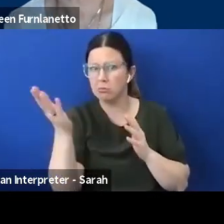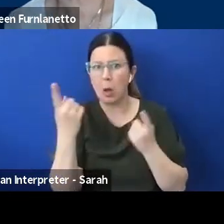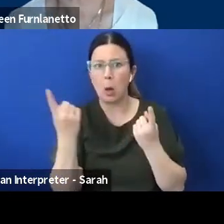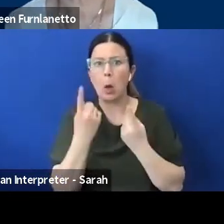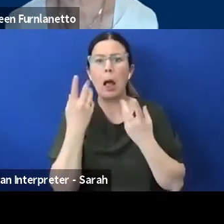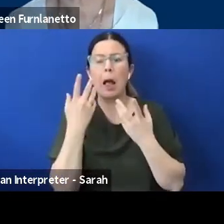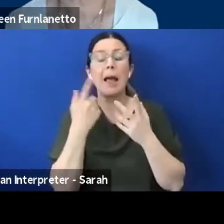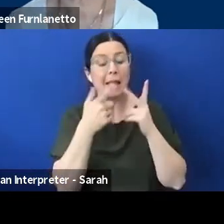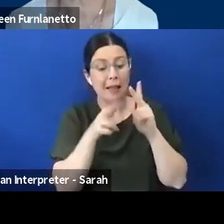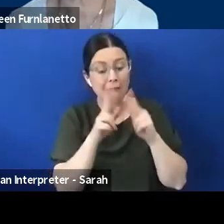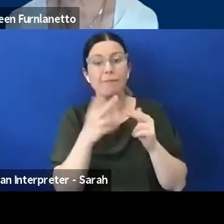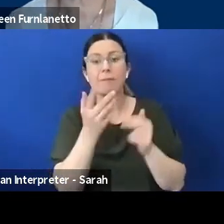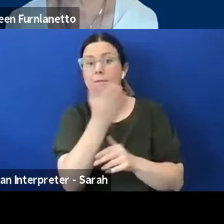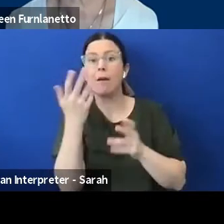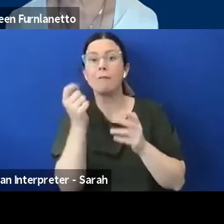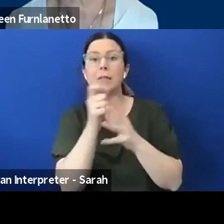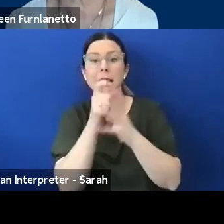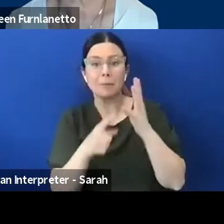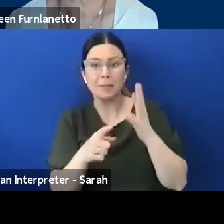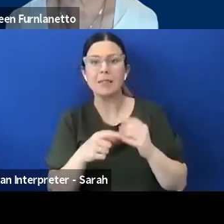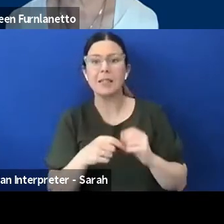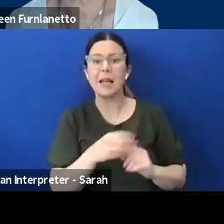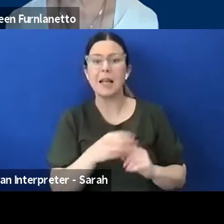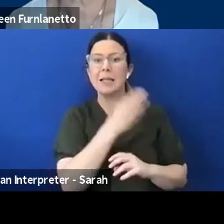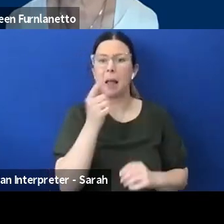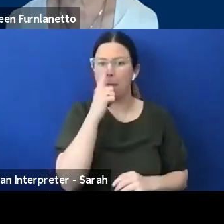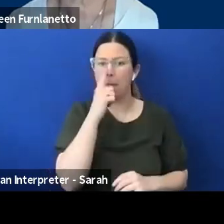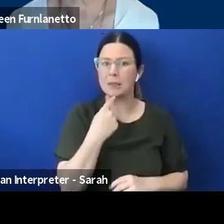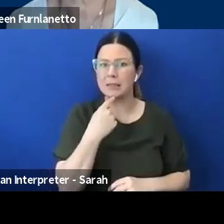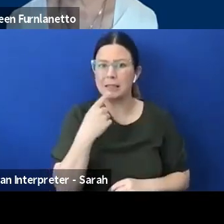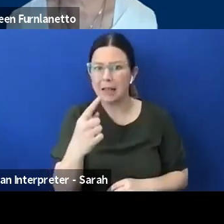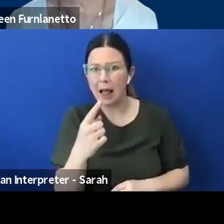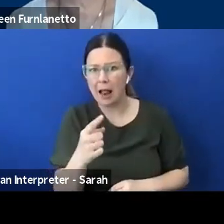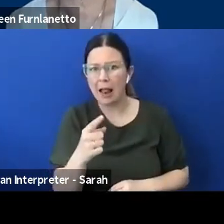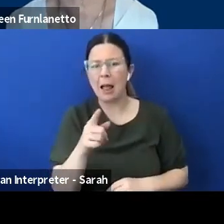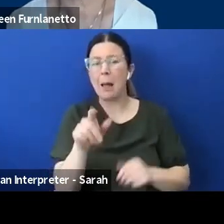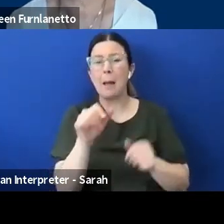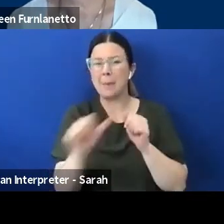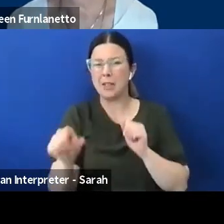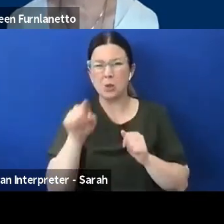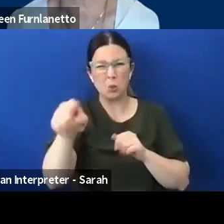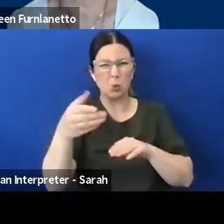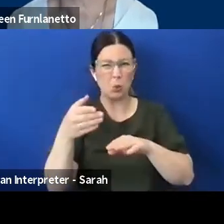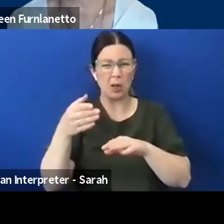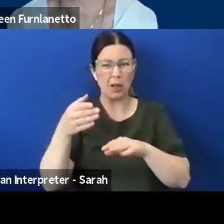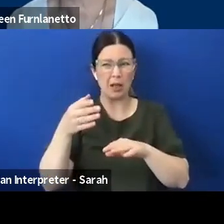tell them, you know, to be safe, don't live there, move into an apartment building in the city and